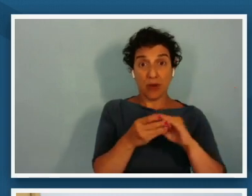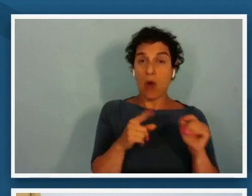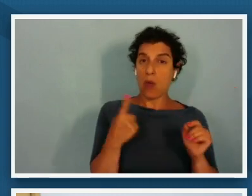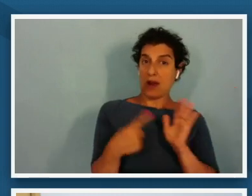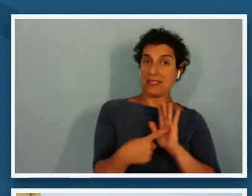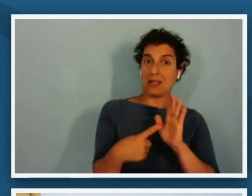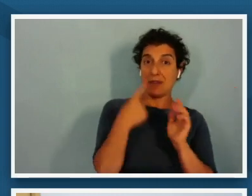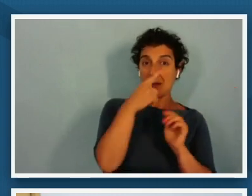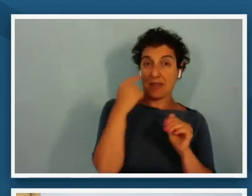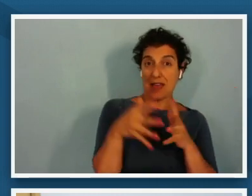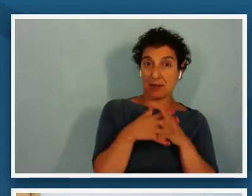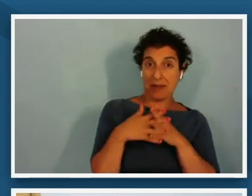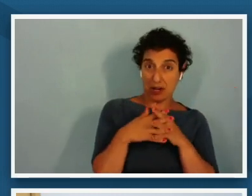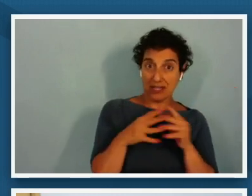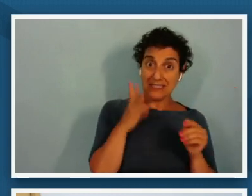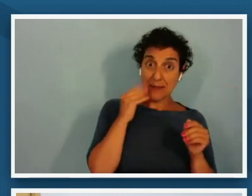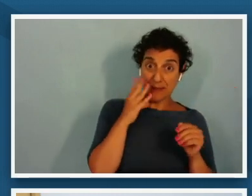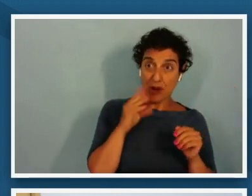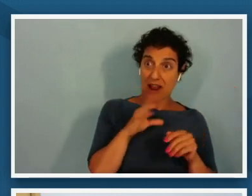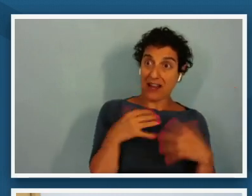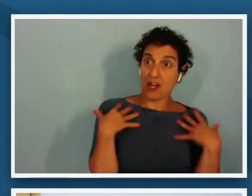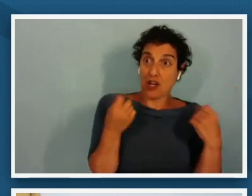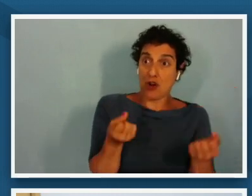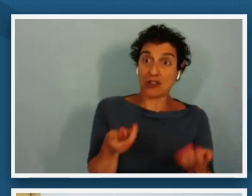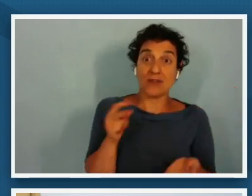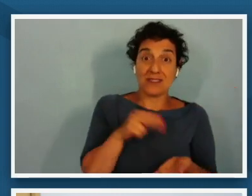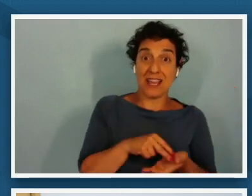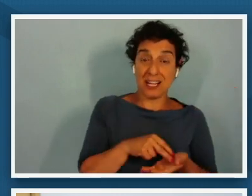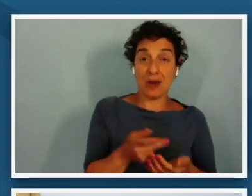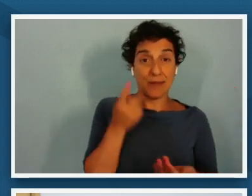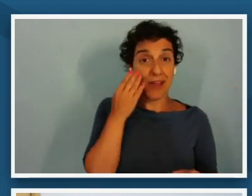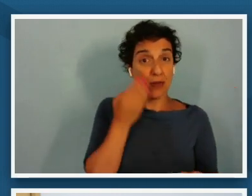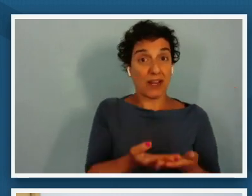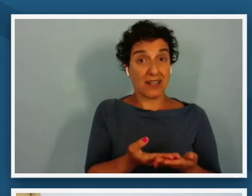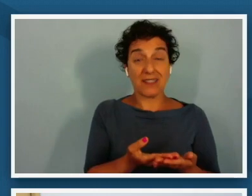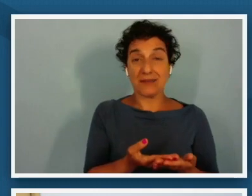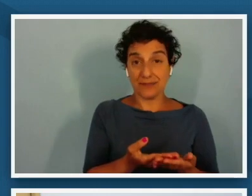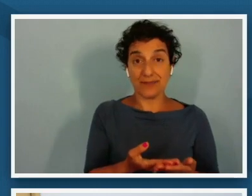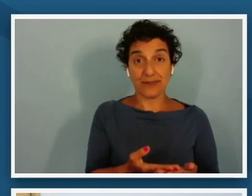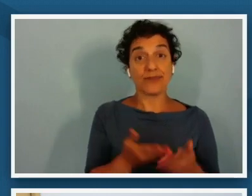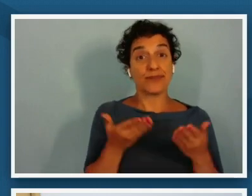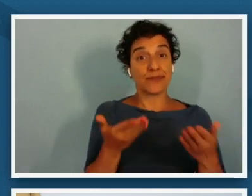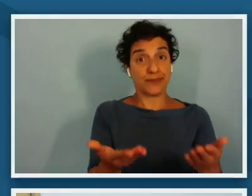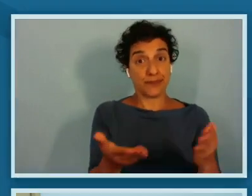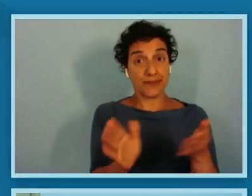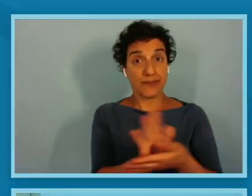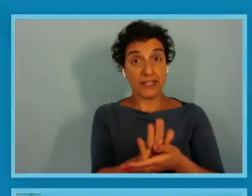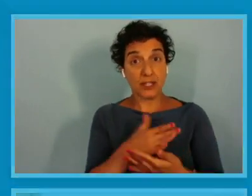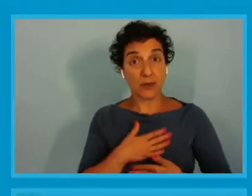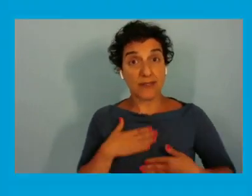courage to stand up and bear witness to roll the clip please